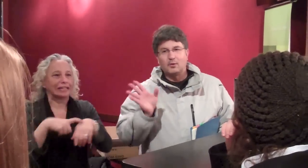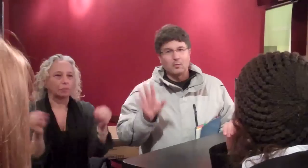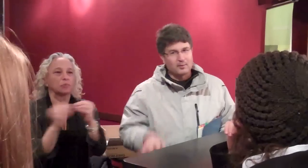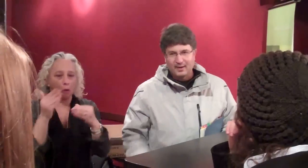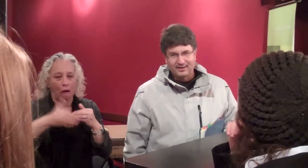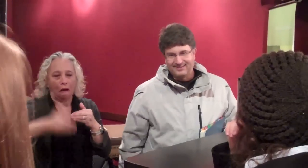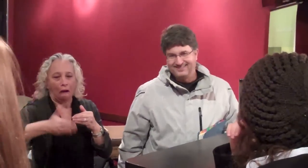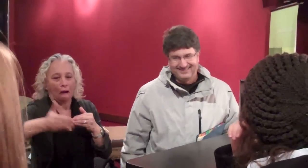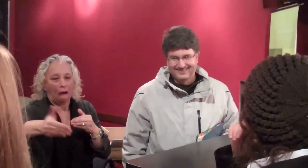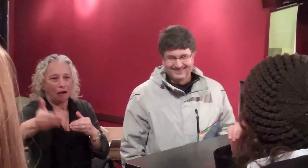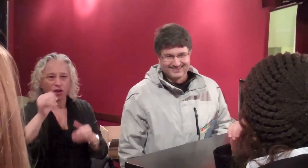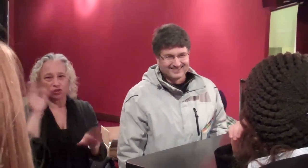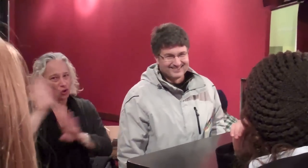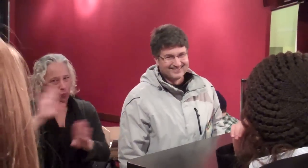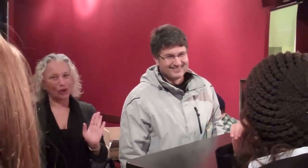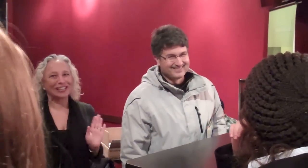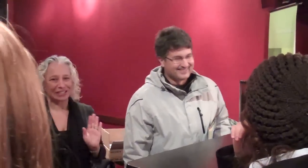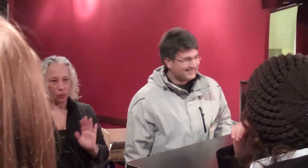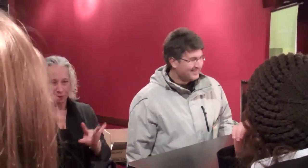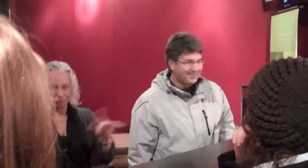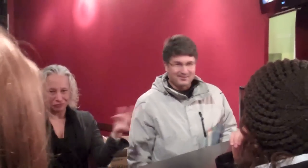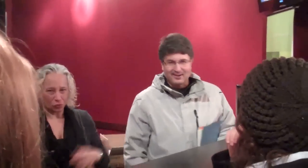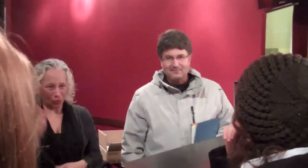we're going to do it 10-20 more times. Don't worry about it. OK?